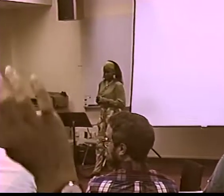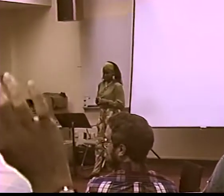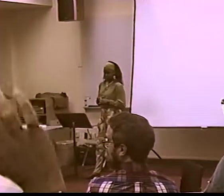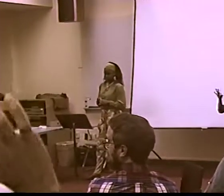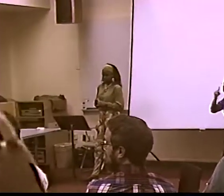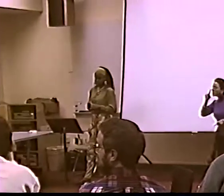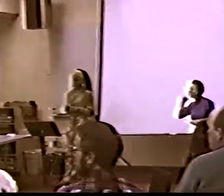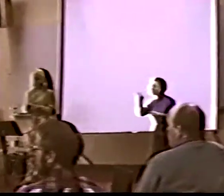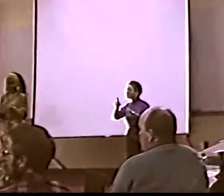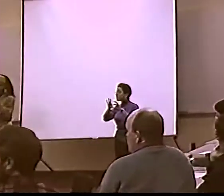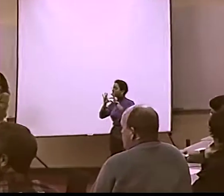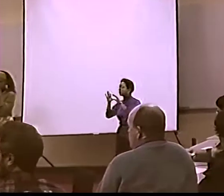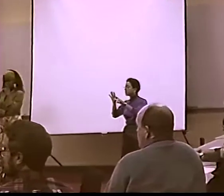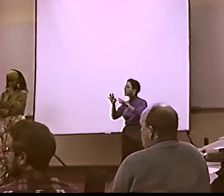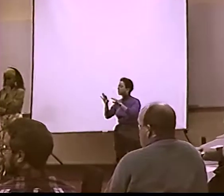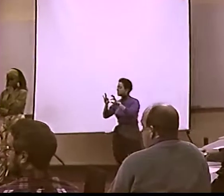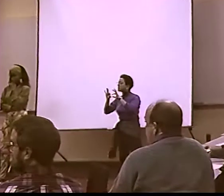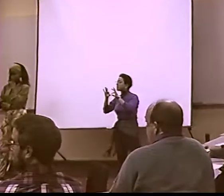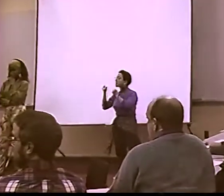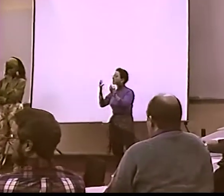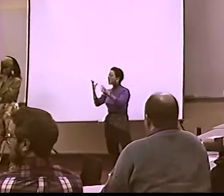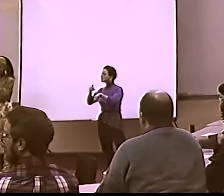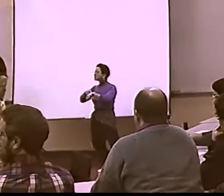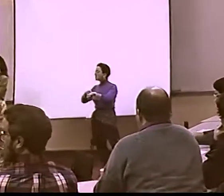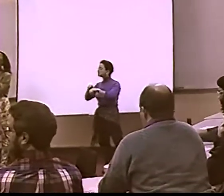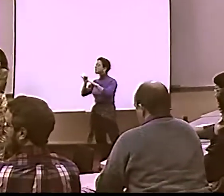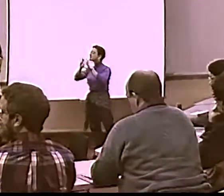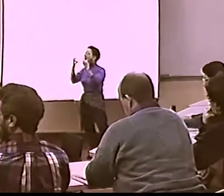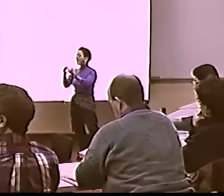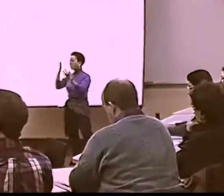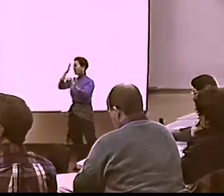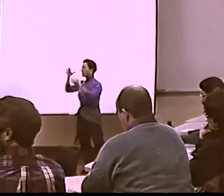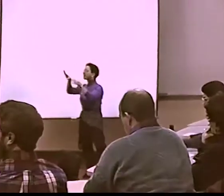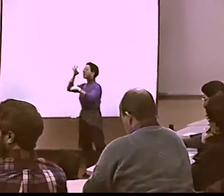OH, AND I'LL FOCUS ON WHAT'S IMPORTANT HERE IS THAT...